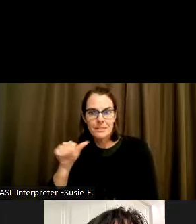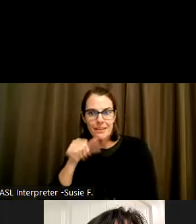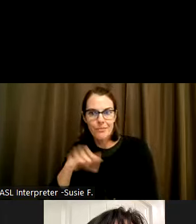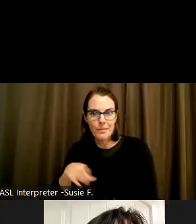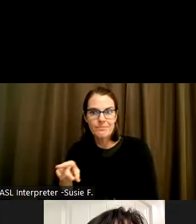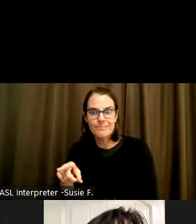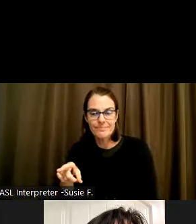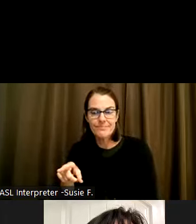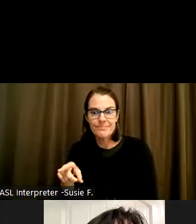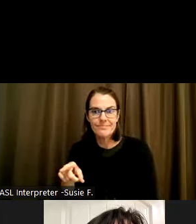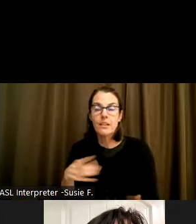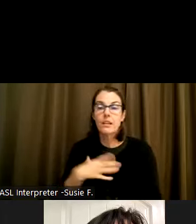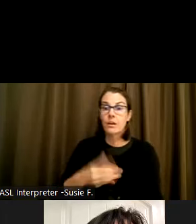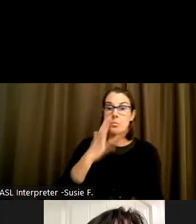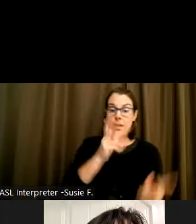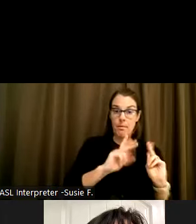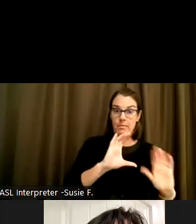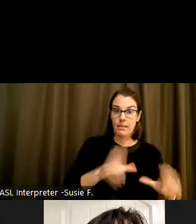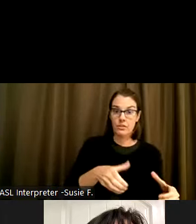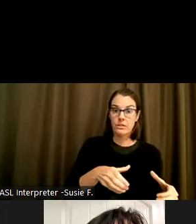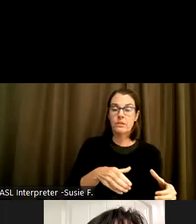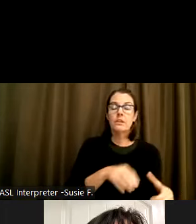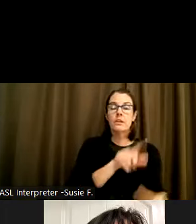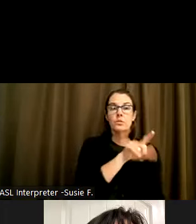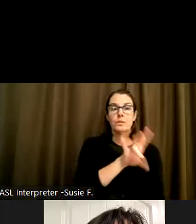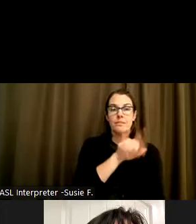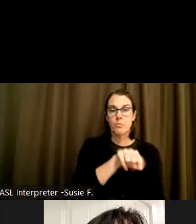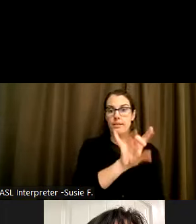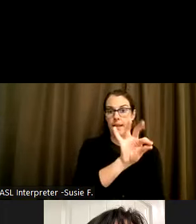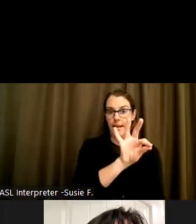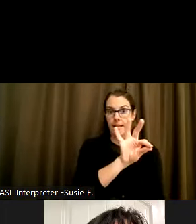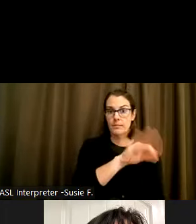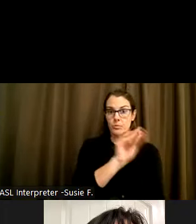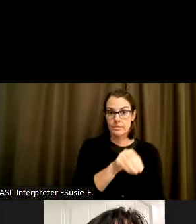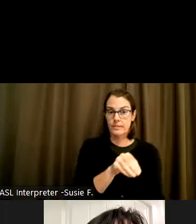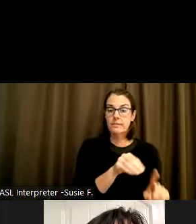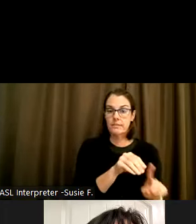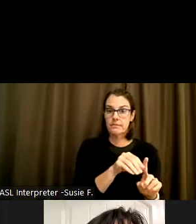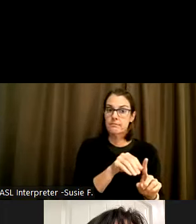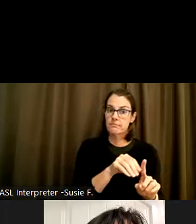Amongst the white population, 27.9% of the population report disabilities.